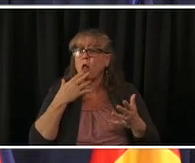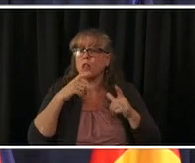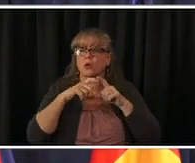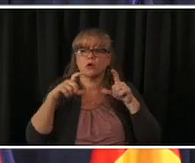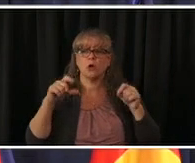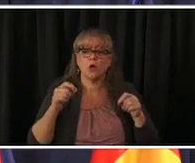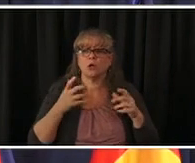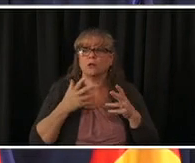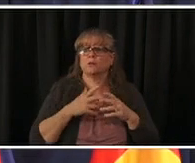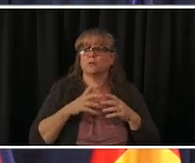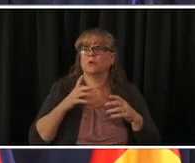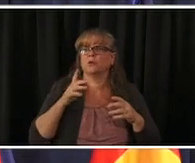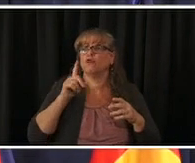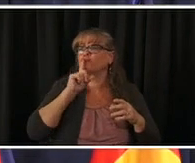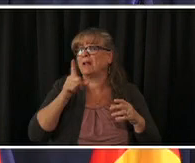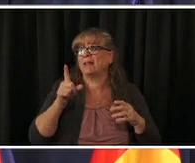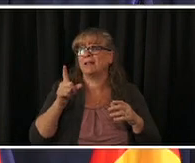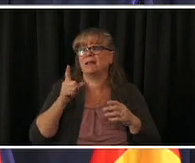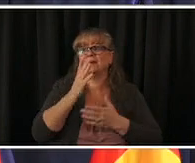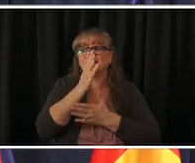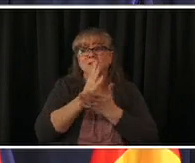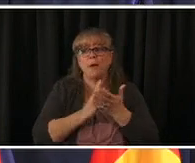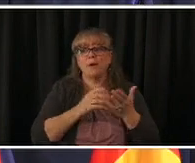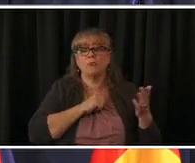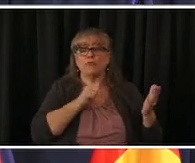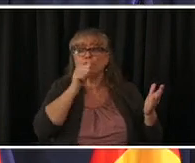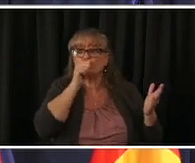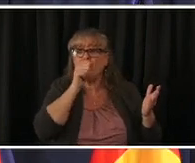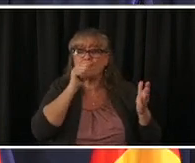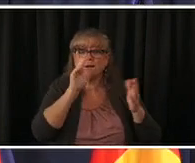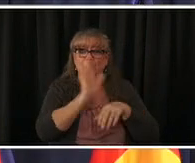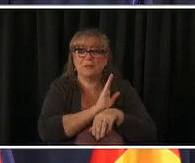uh you know to make sure that they can their customers have the peace of mind that they're safe